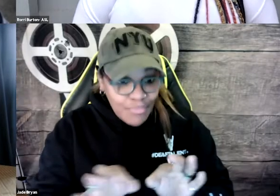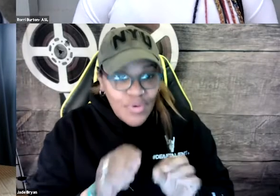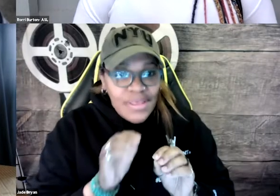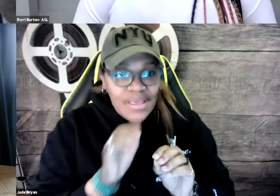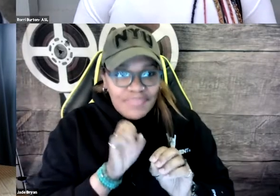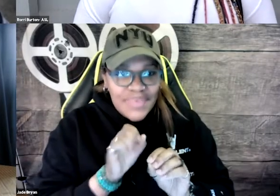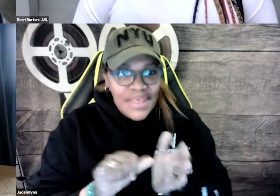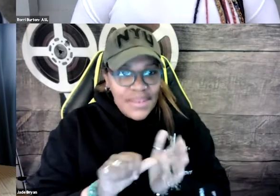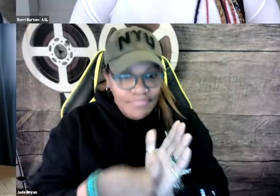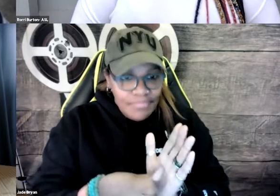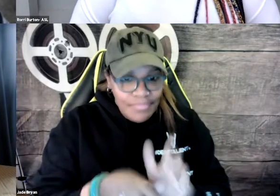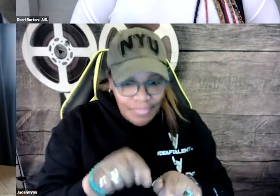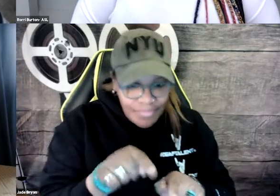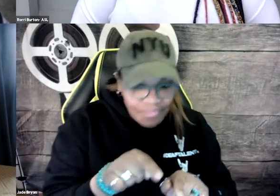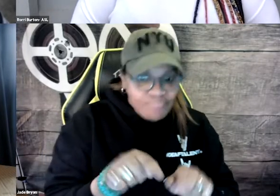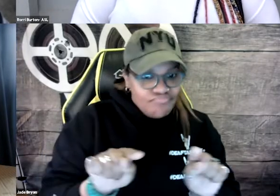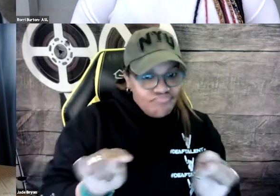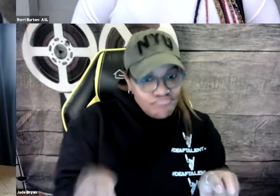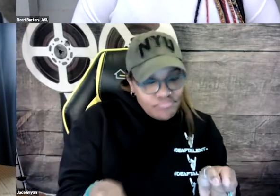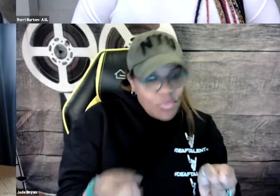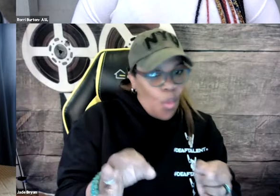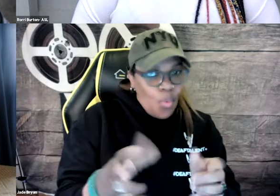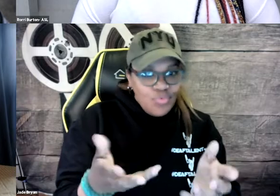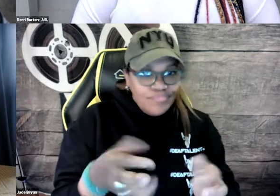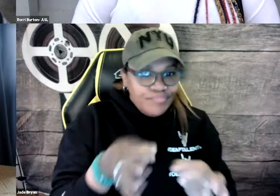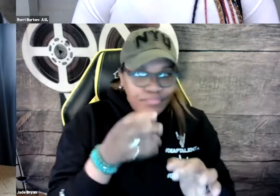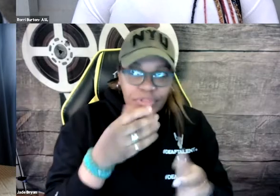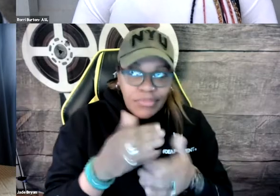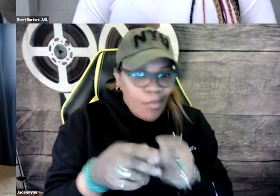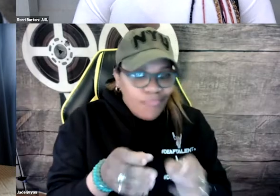That's a very important and valuable part of the black deaf experience.